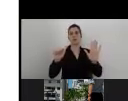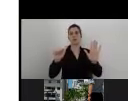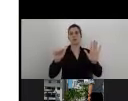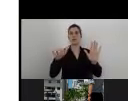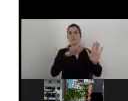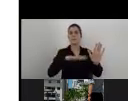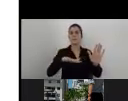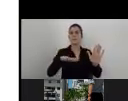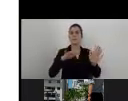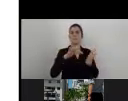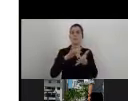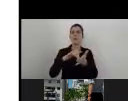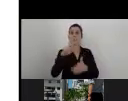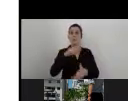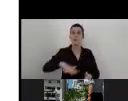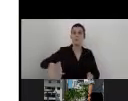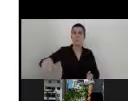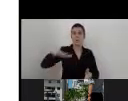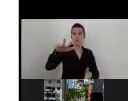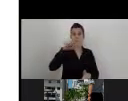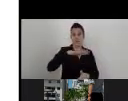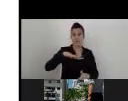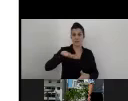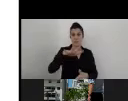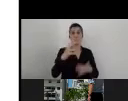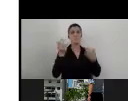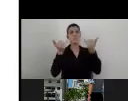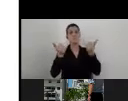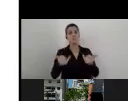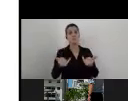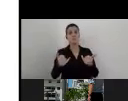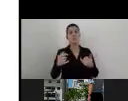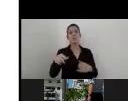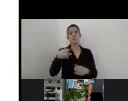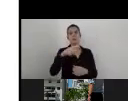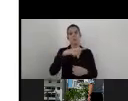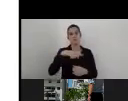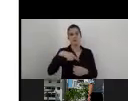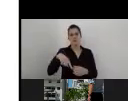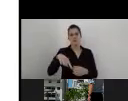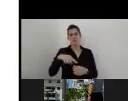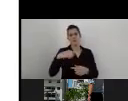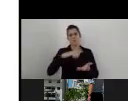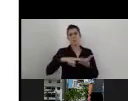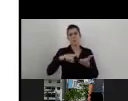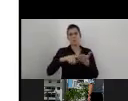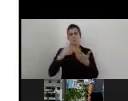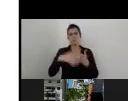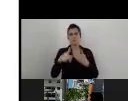and today, in the last few months, and this is something that I'm very busy with.